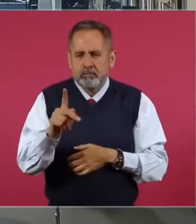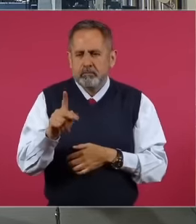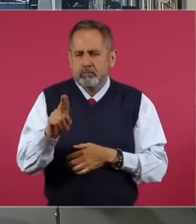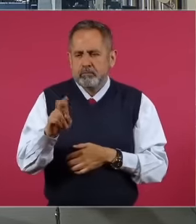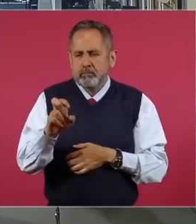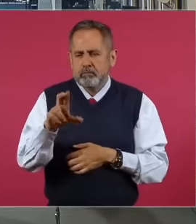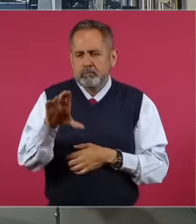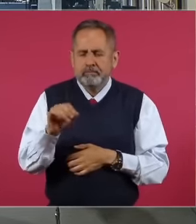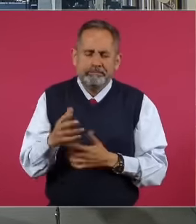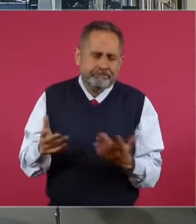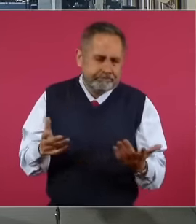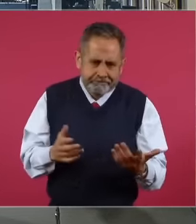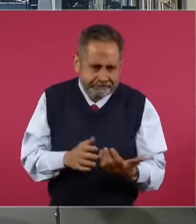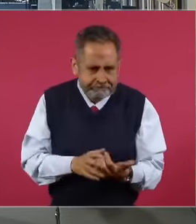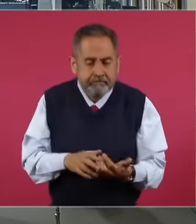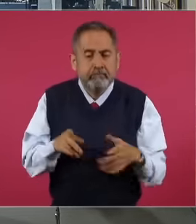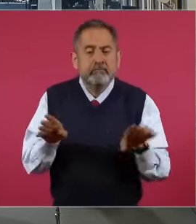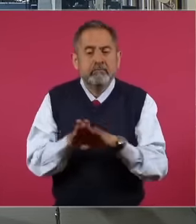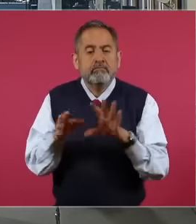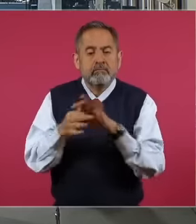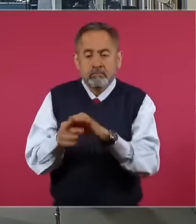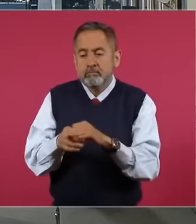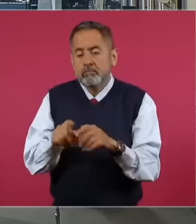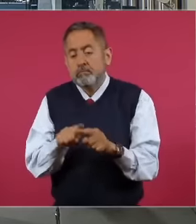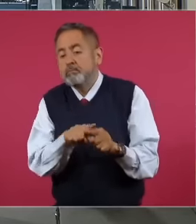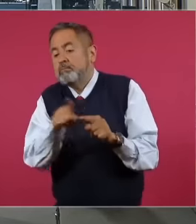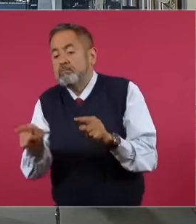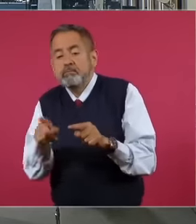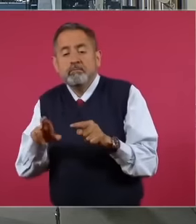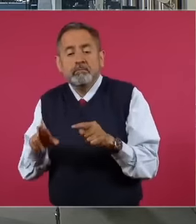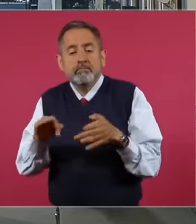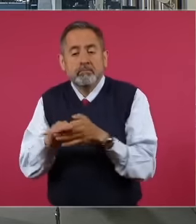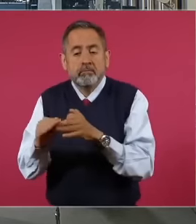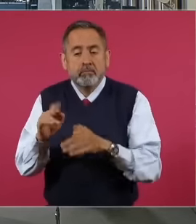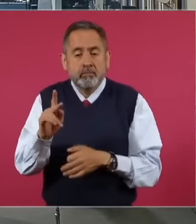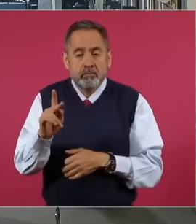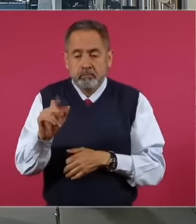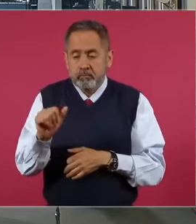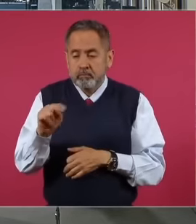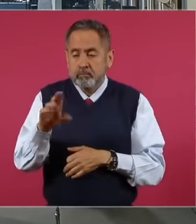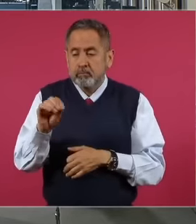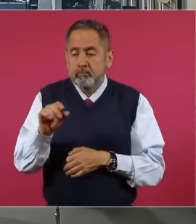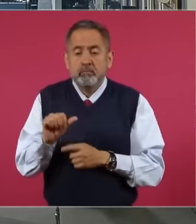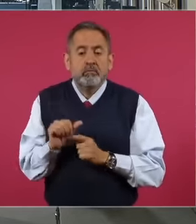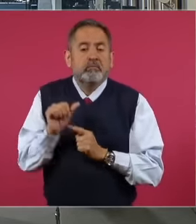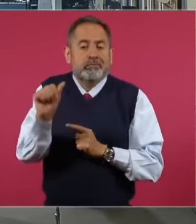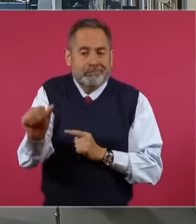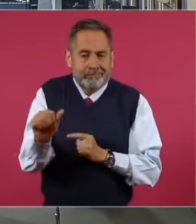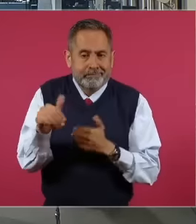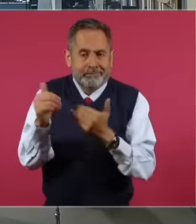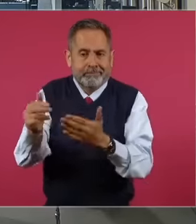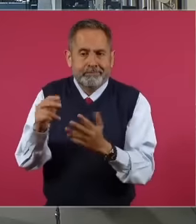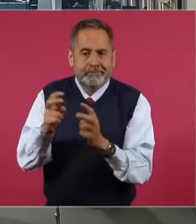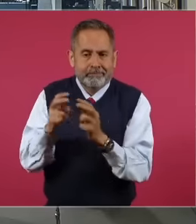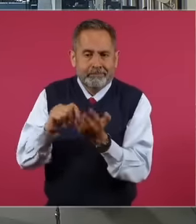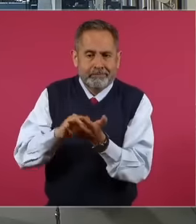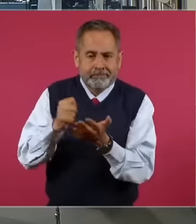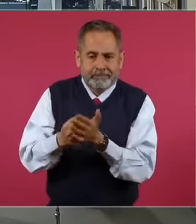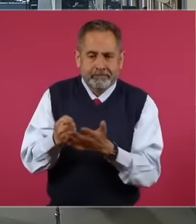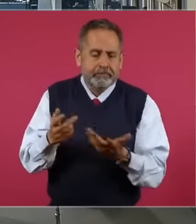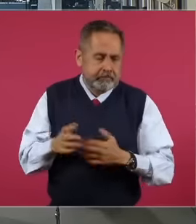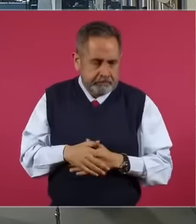and this connects with the Pánuco River and flows into Tamaulipas, I believe, Mr. President, without wanting